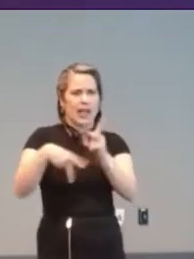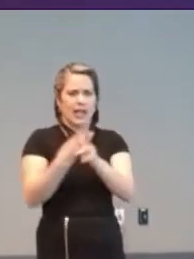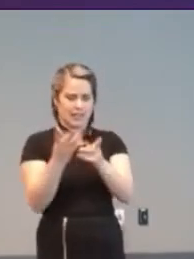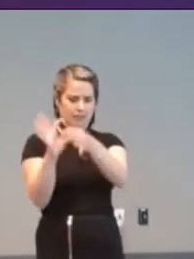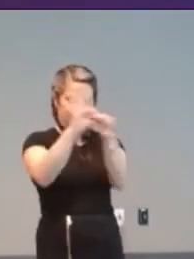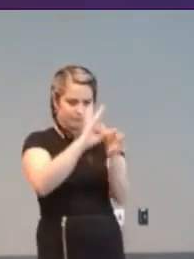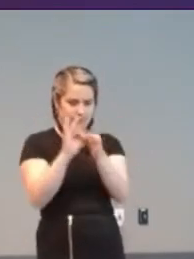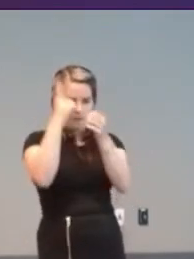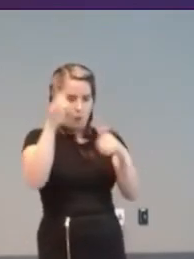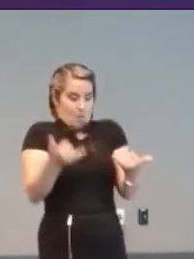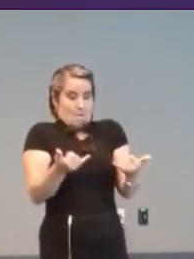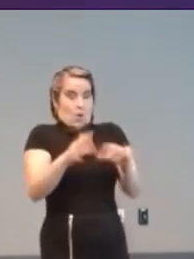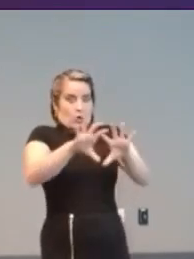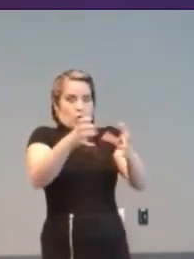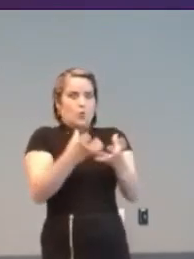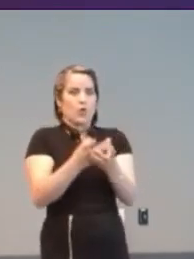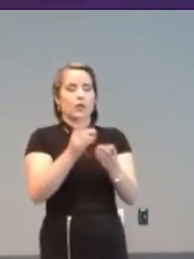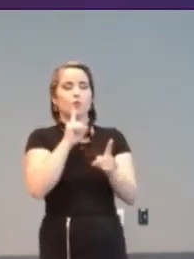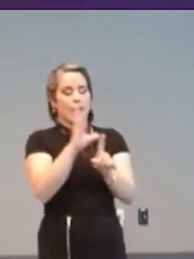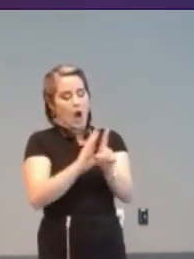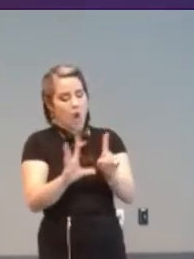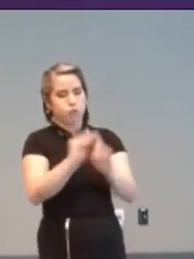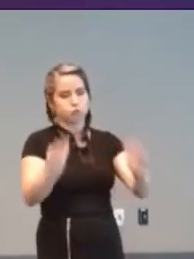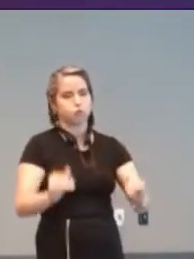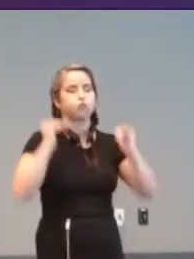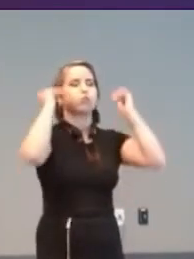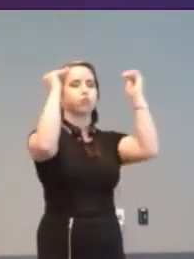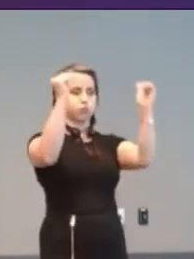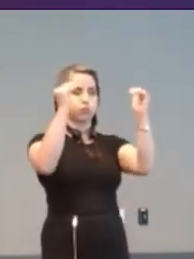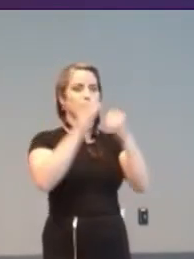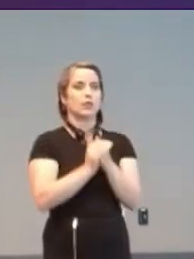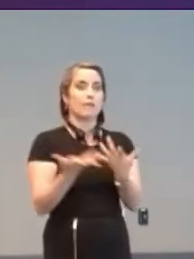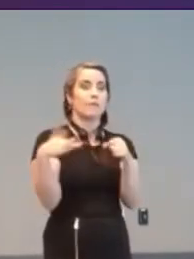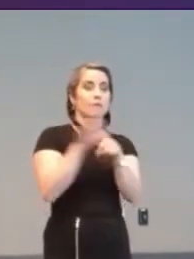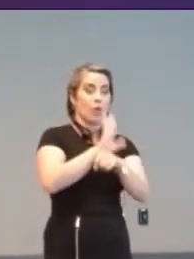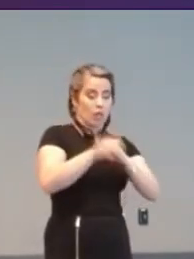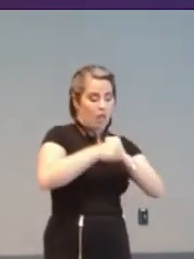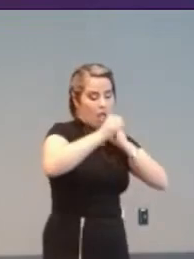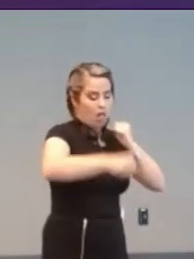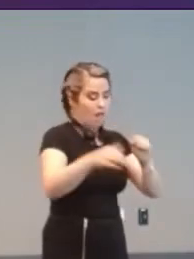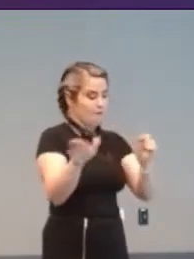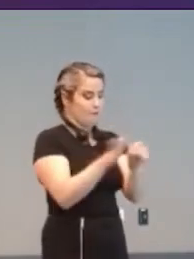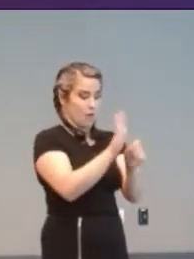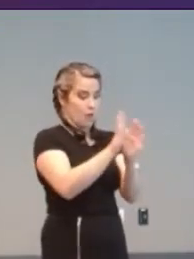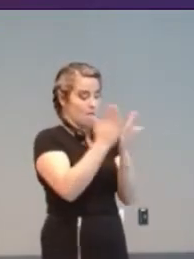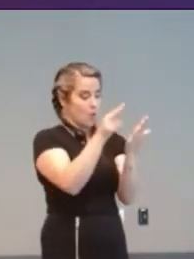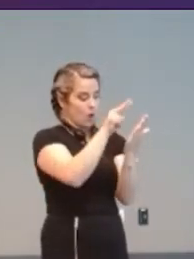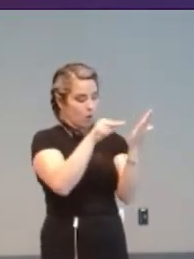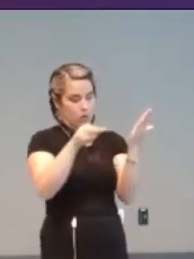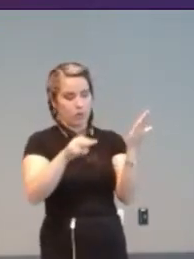and of cultural enrichment. Full length audio books surfaced from 1934. One early